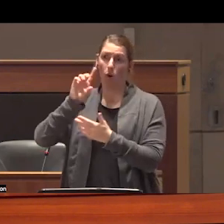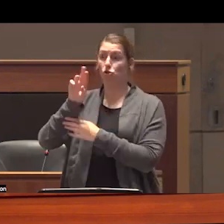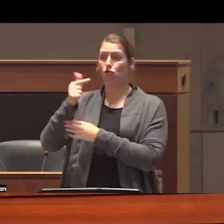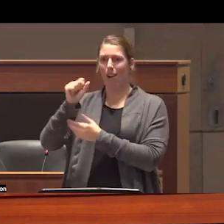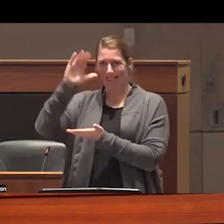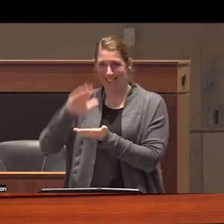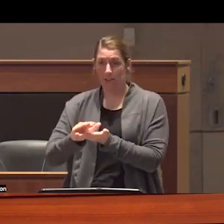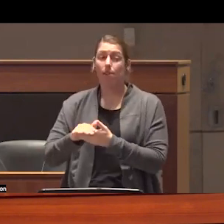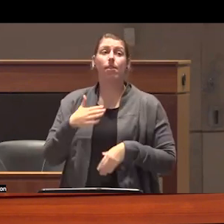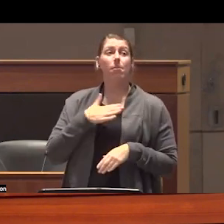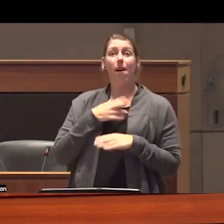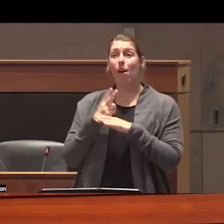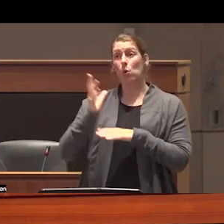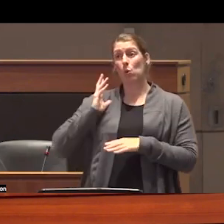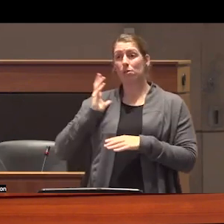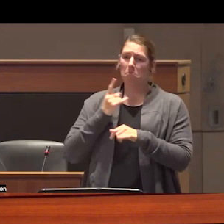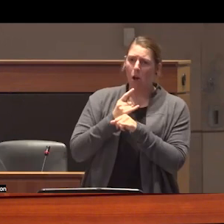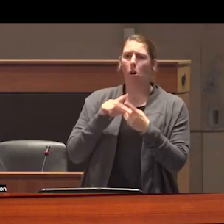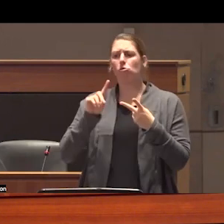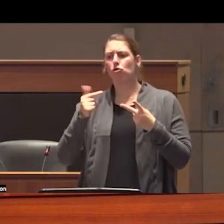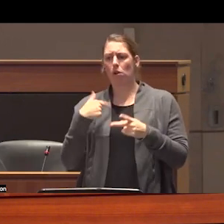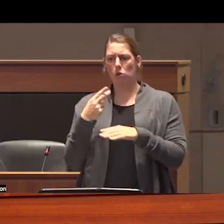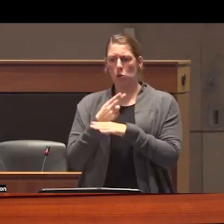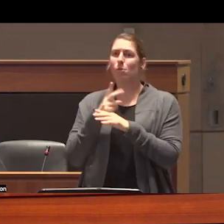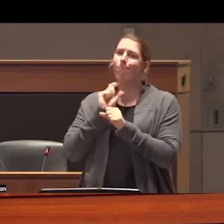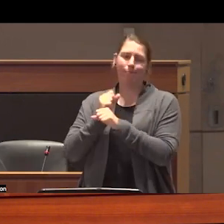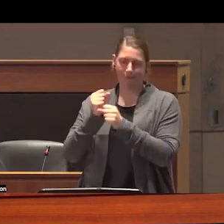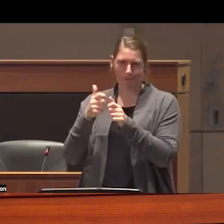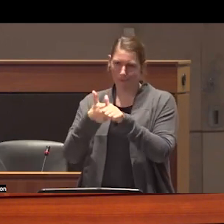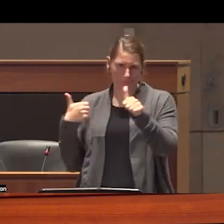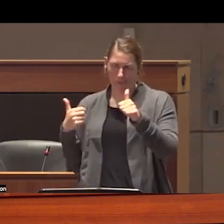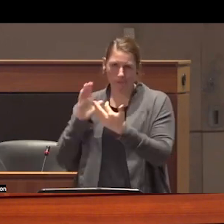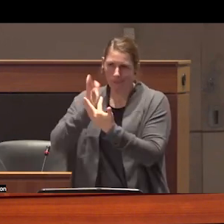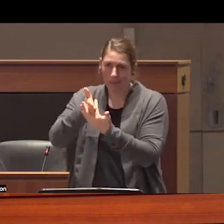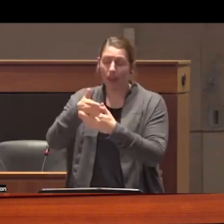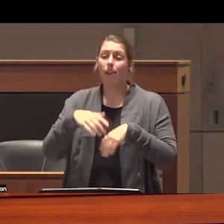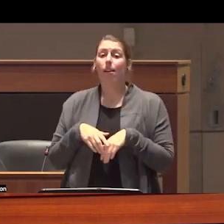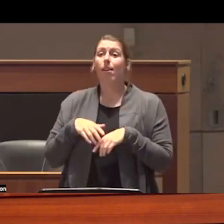own alcohol and drug use got in the way of that plan uh and before I worked in policy or earned